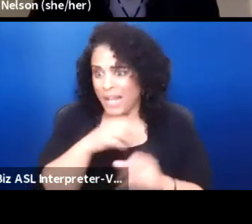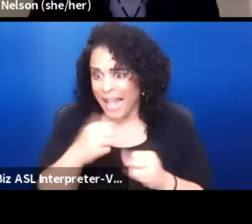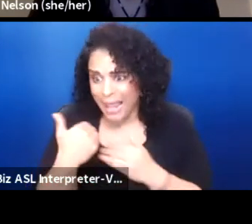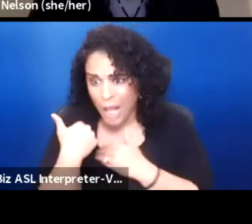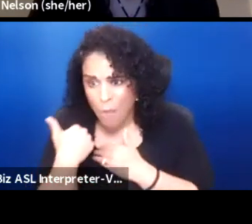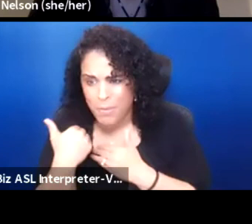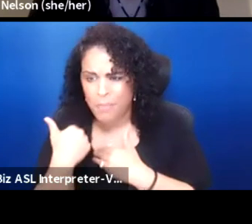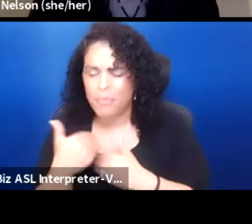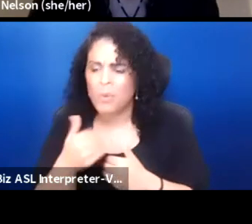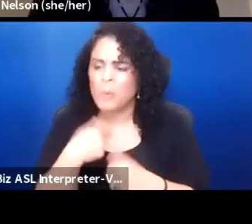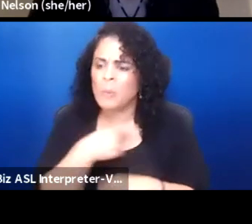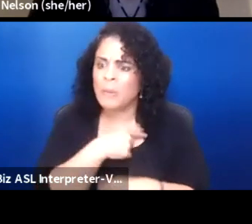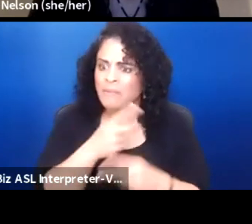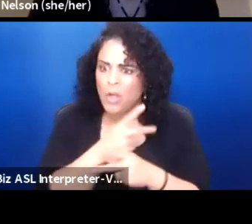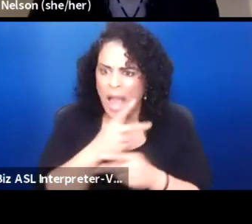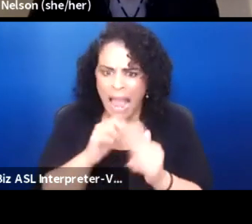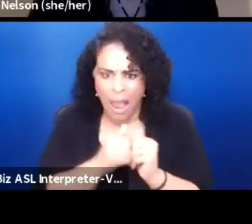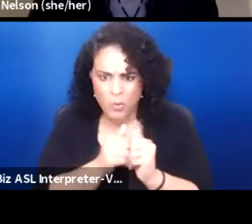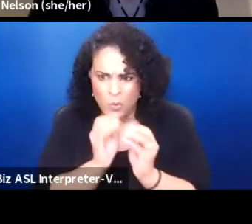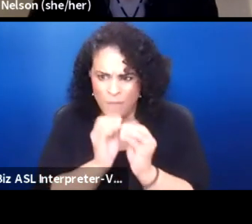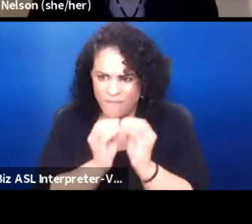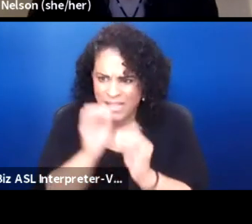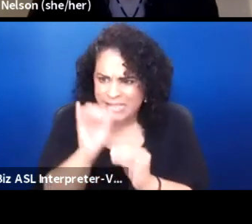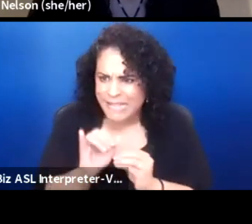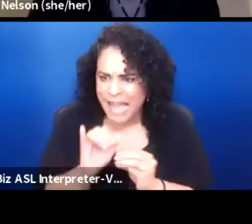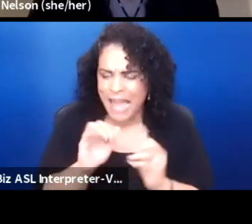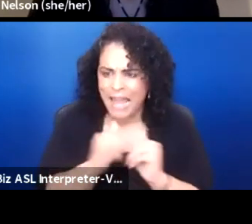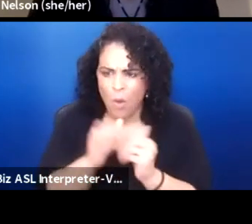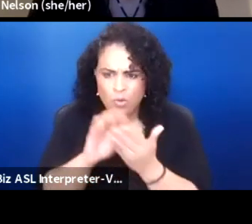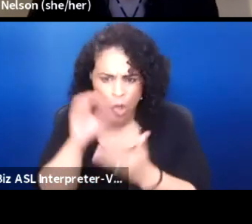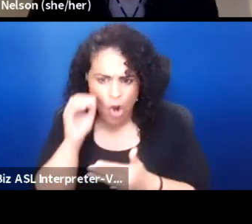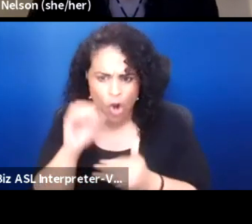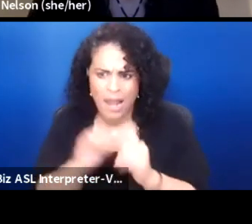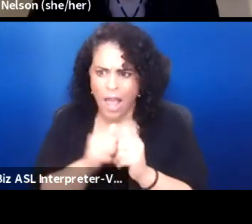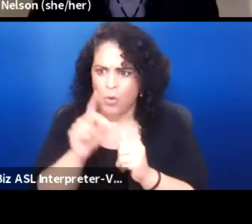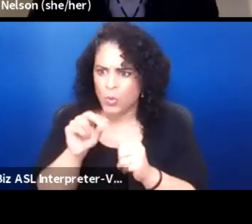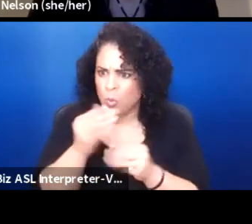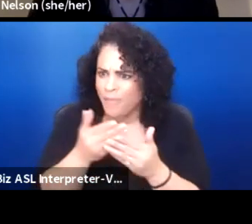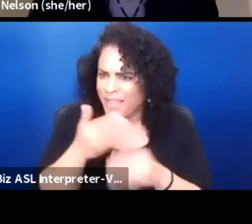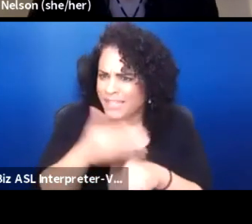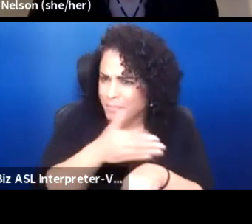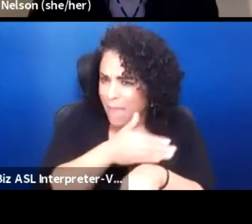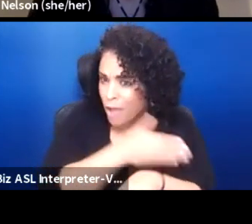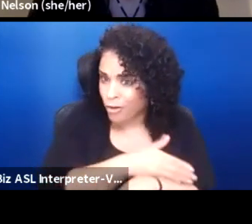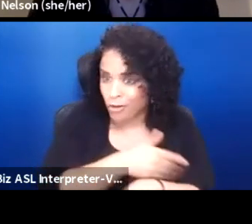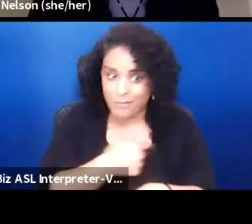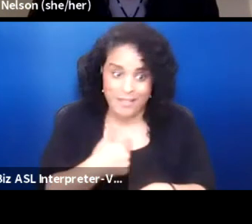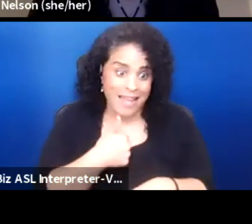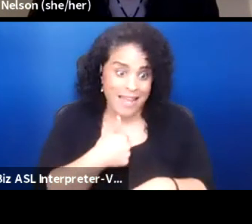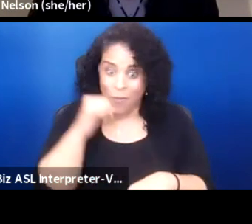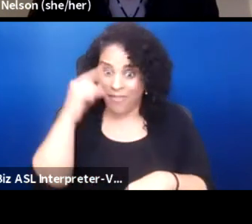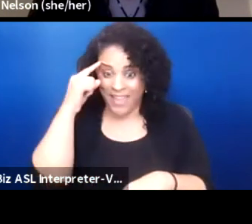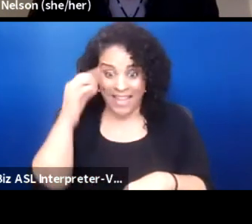how to like make amends and learn how to do things better. So I don't think Indian people in general